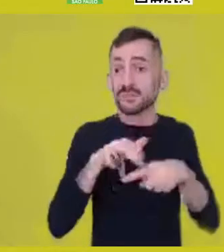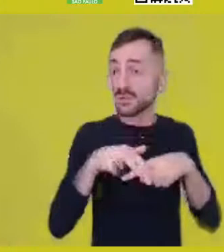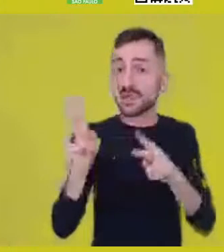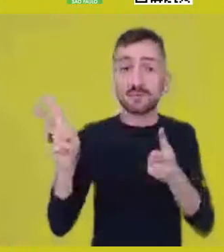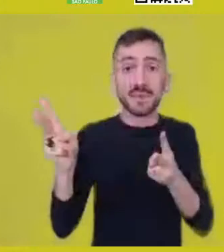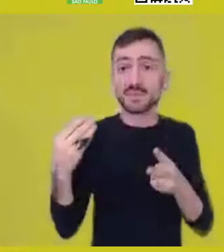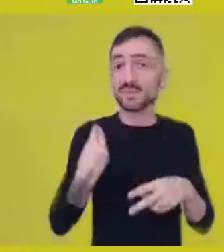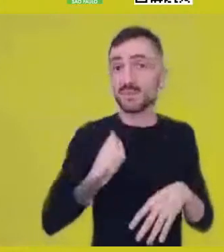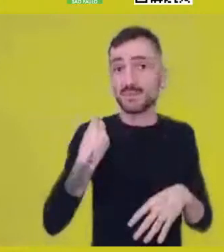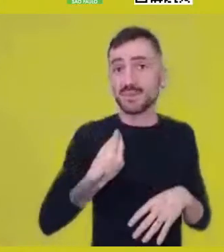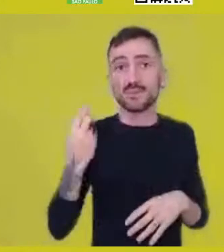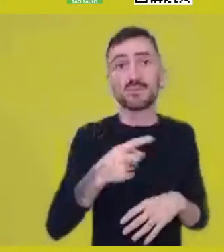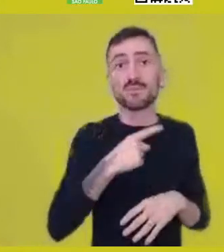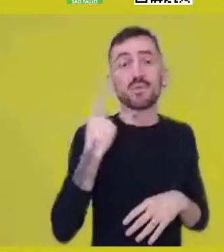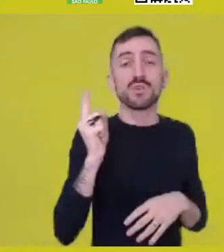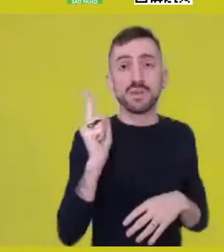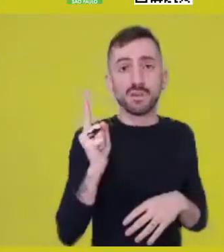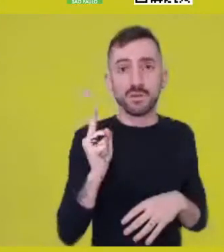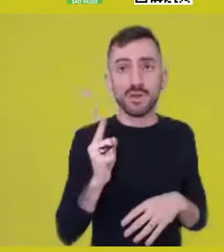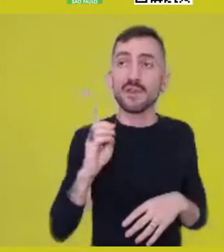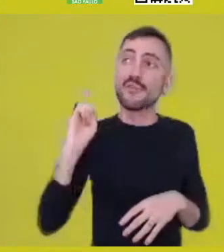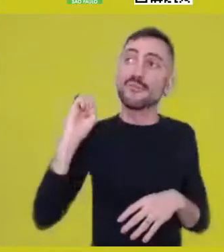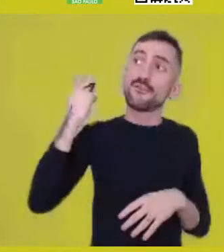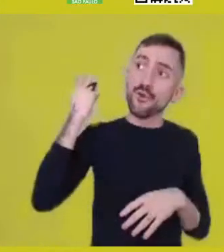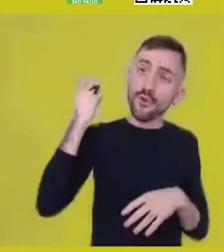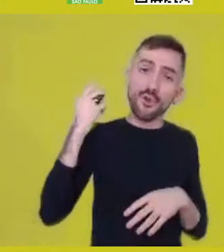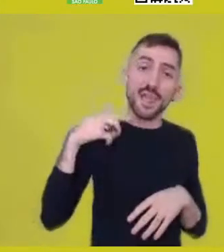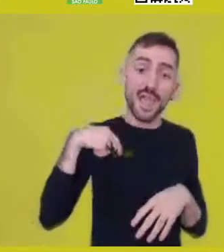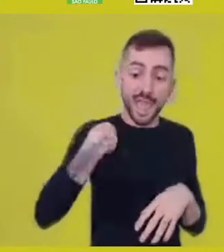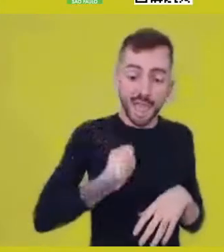they come from what that person is, was and will go on being